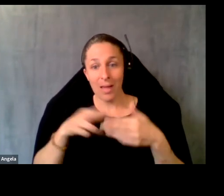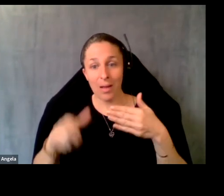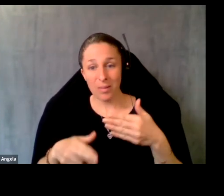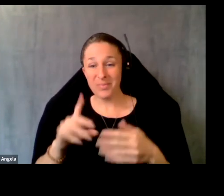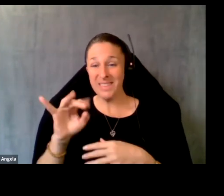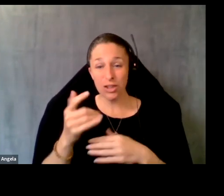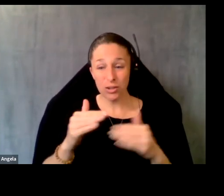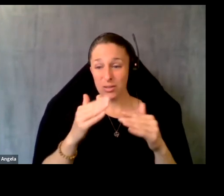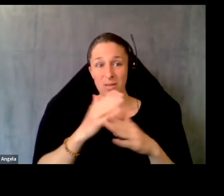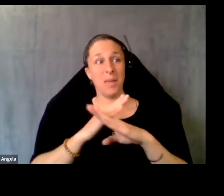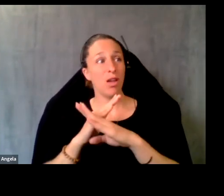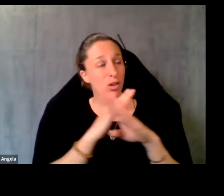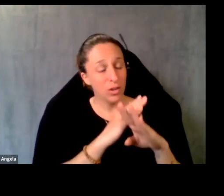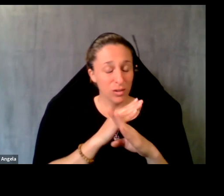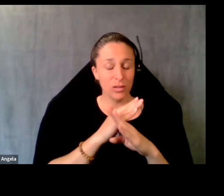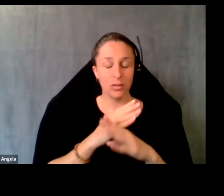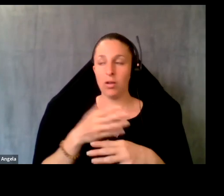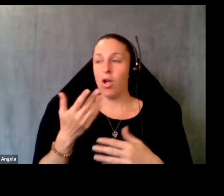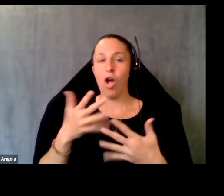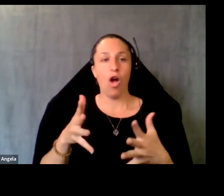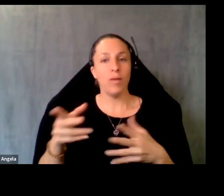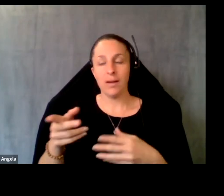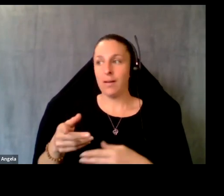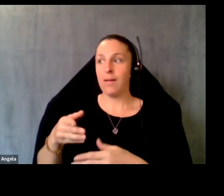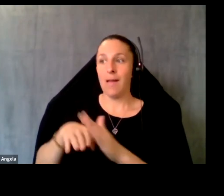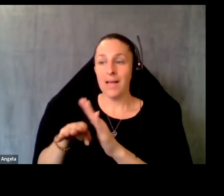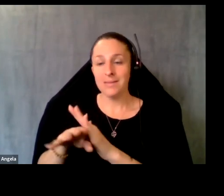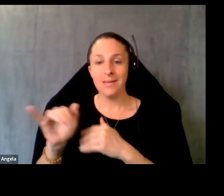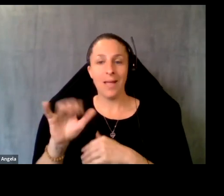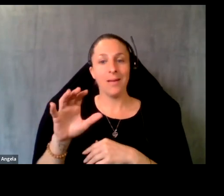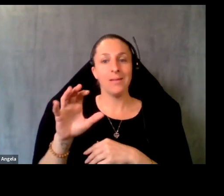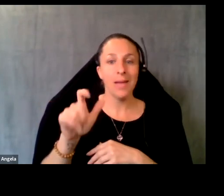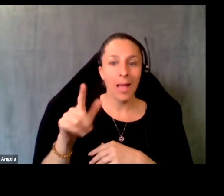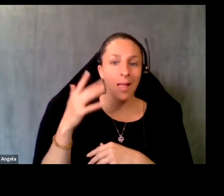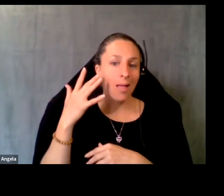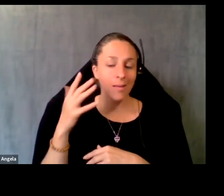that have already lacked access to care from using tools like telehealth for more accessible health